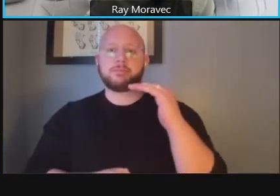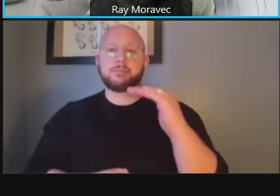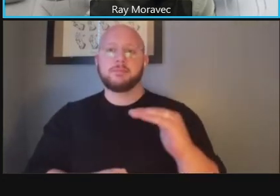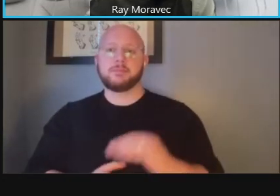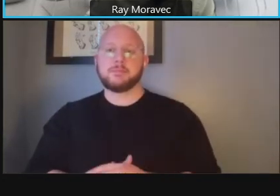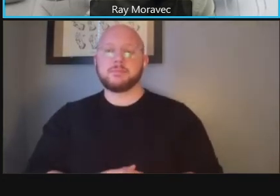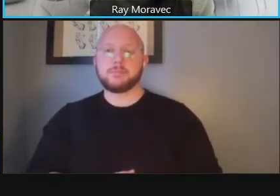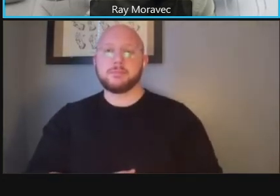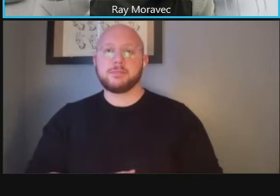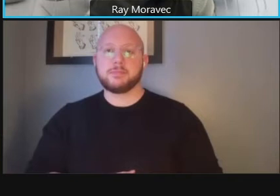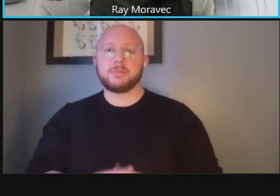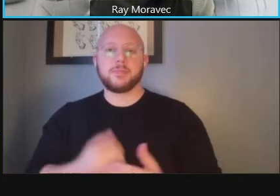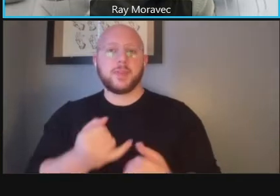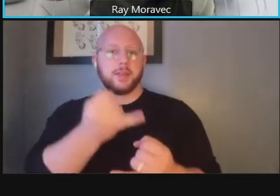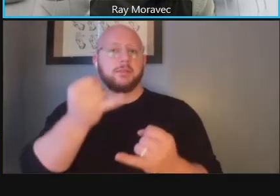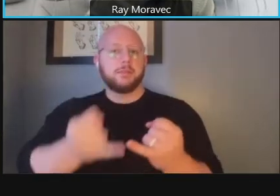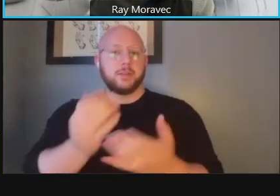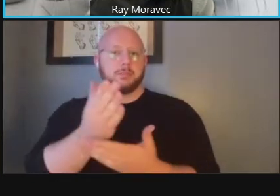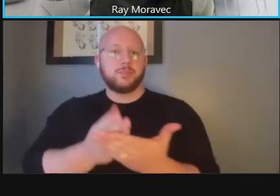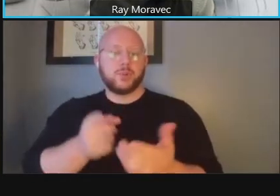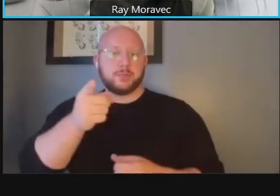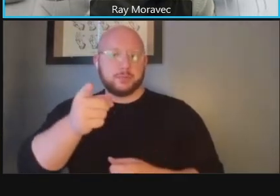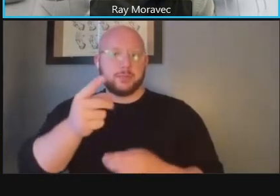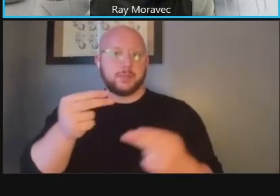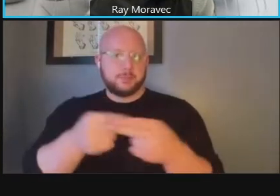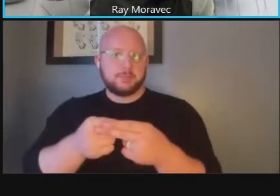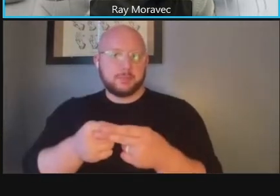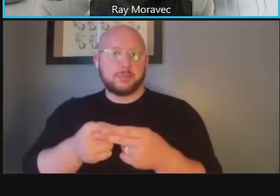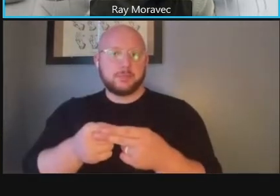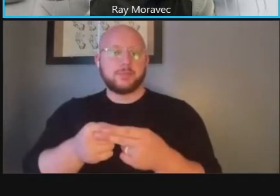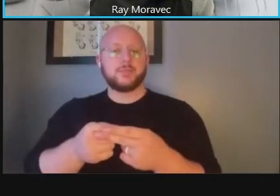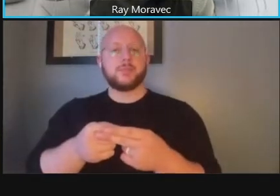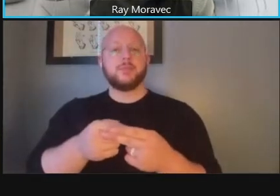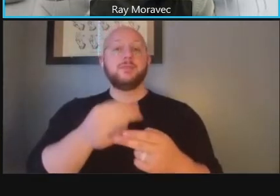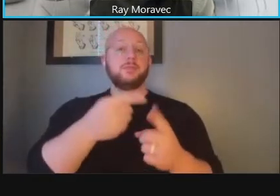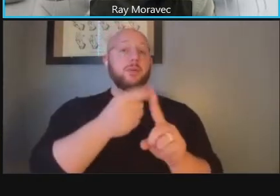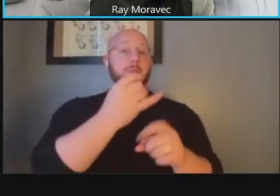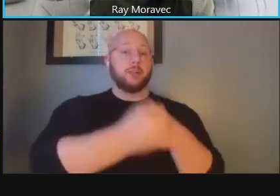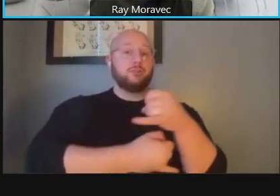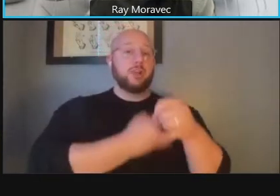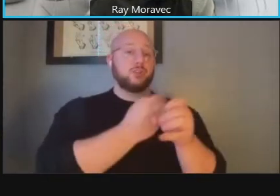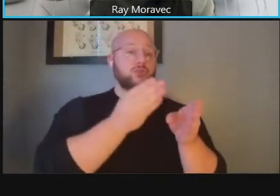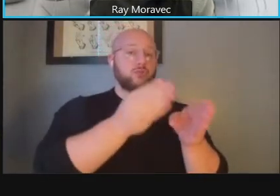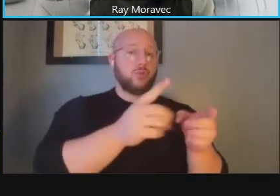that final segment is from international road to reno this is really where it transitions